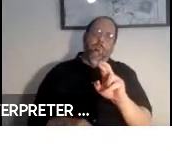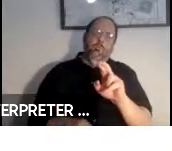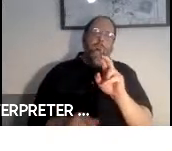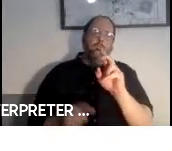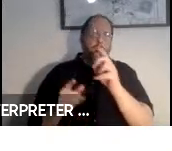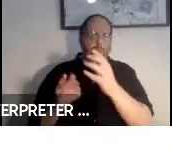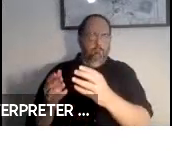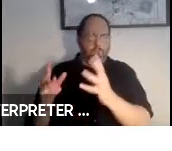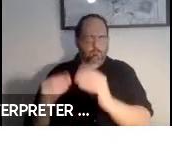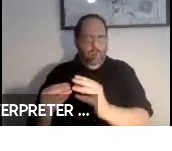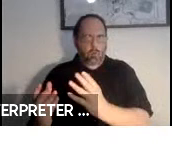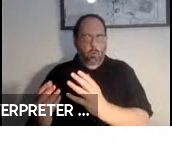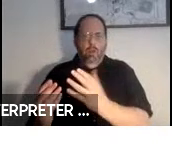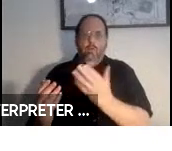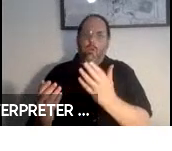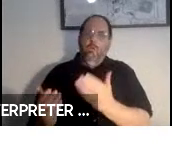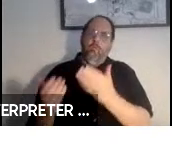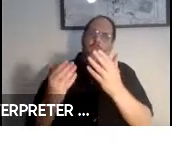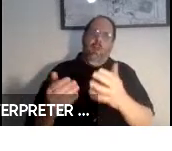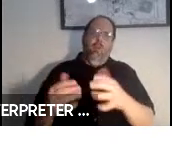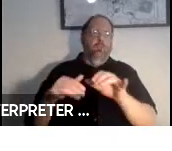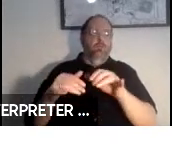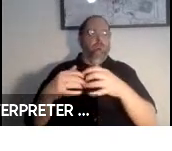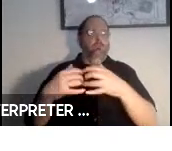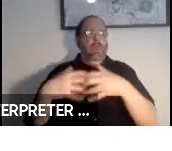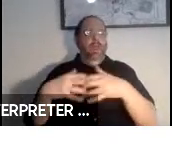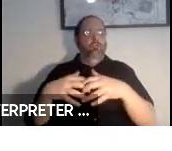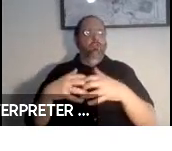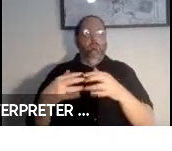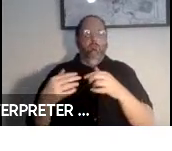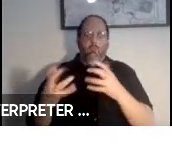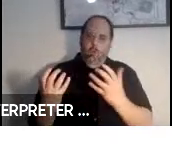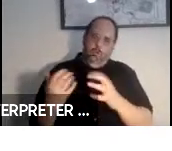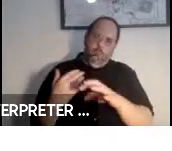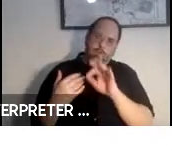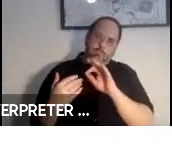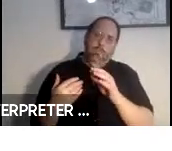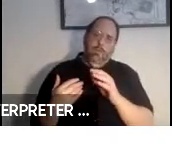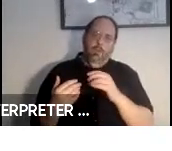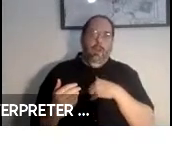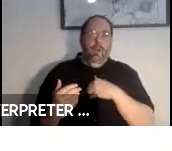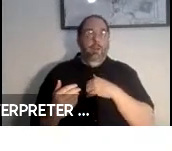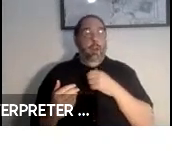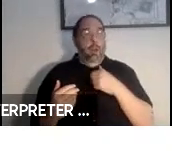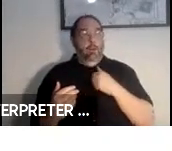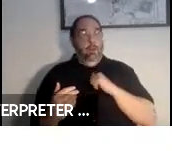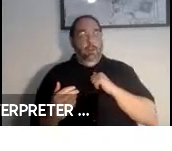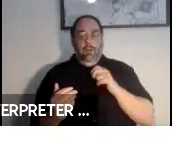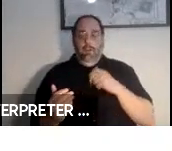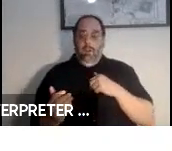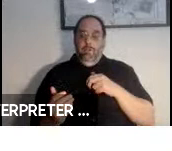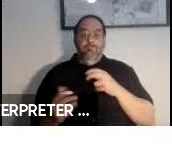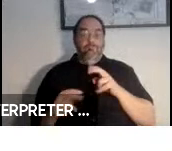the rate even again we were going to select. And I get off the train on the platform.